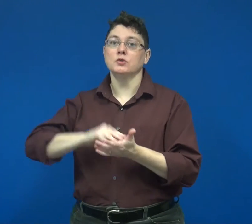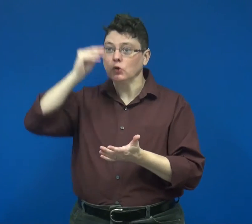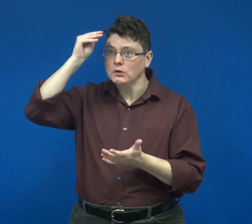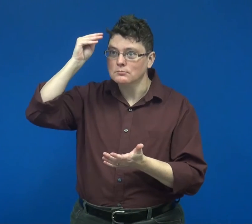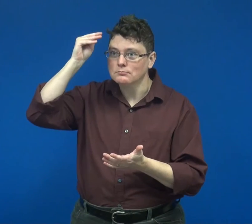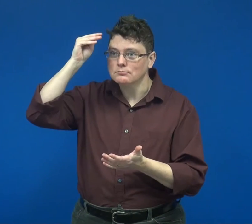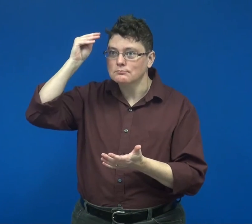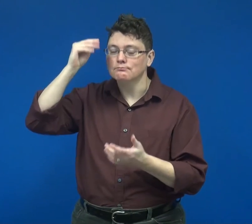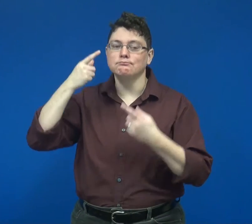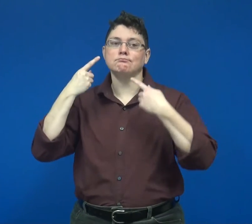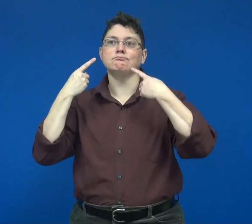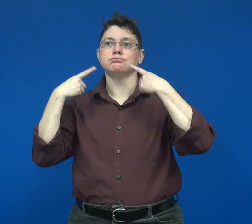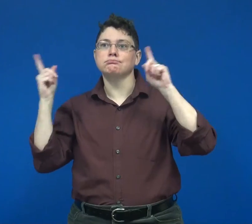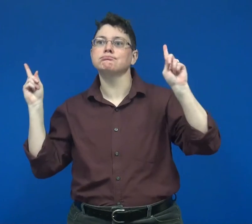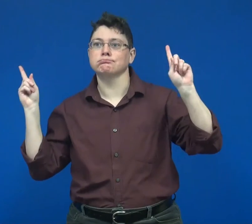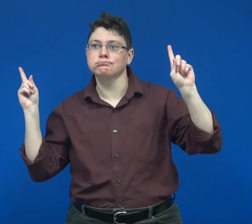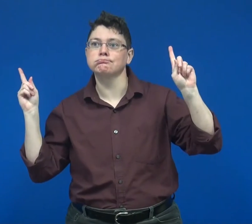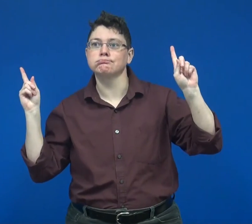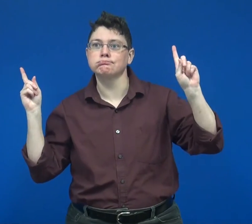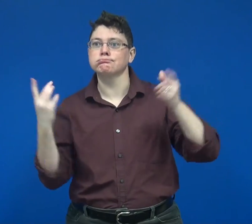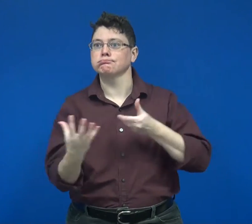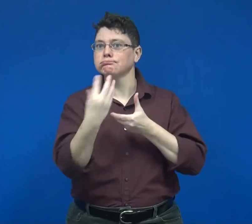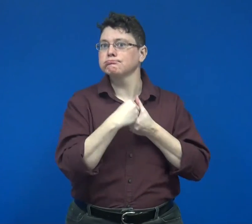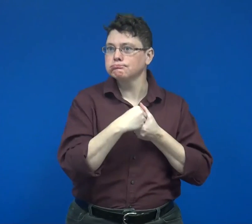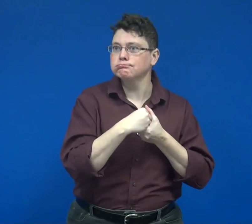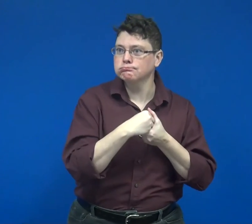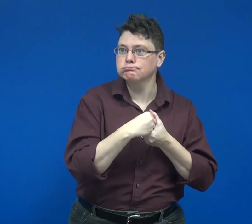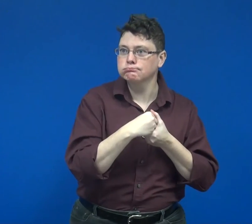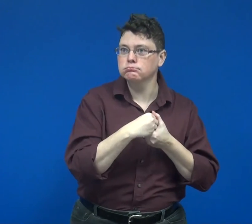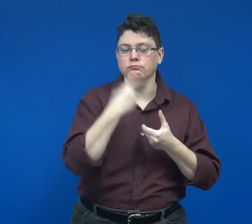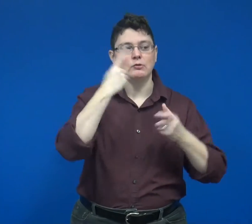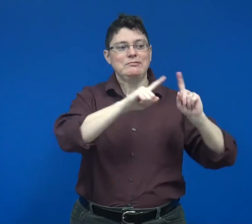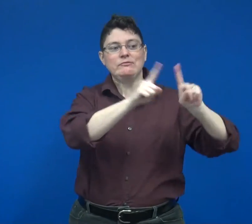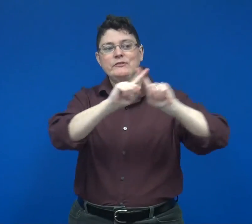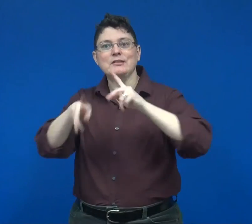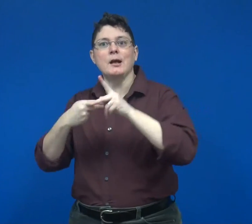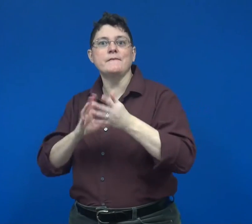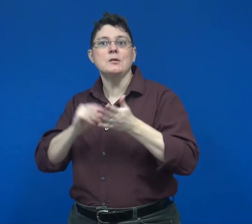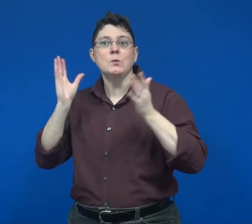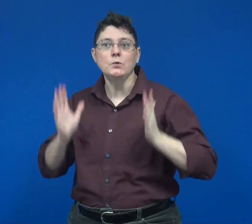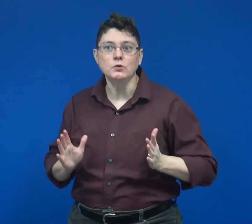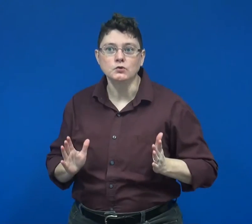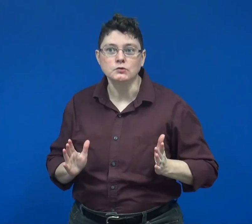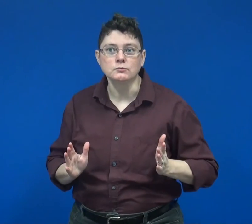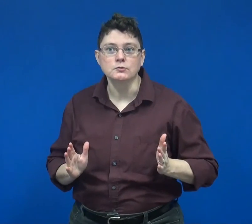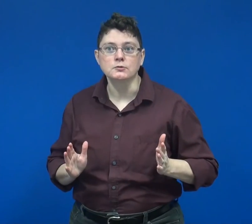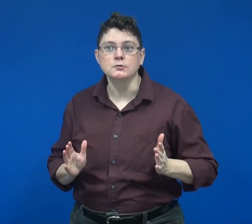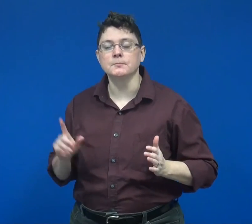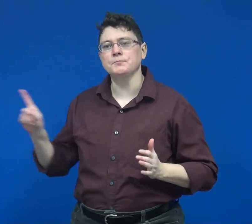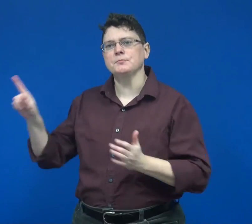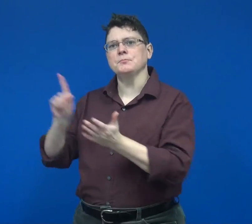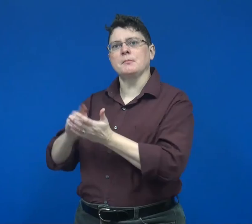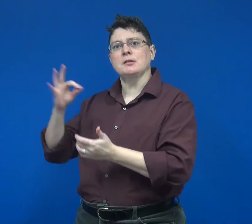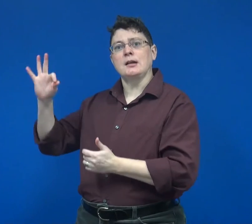to ensure my teaching is inclusive for different types of learners (1991).